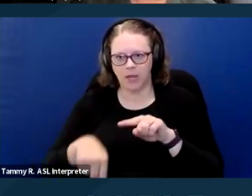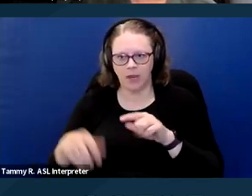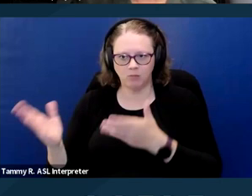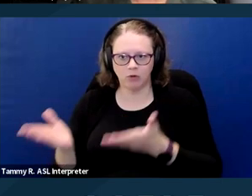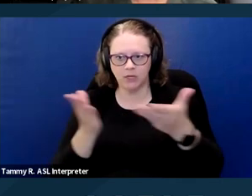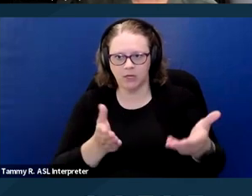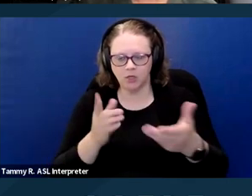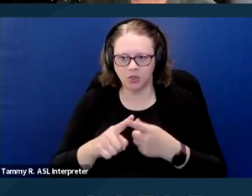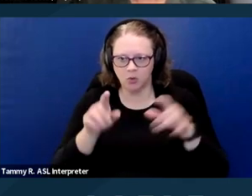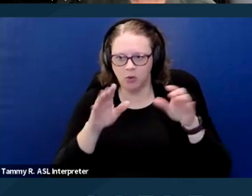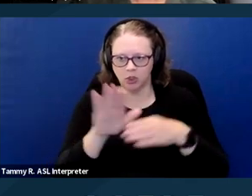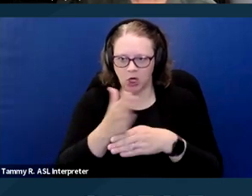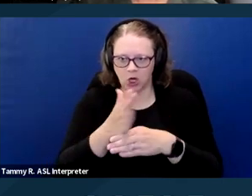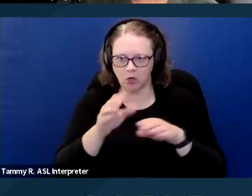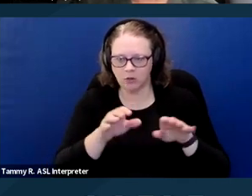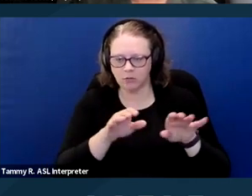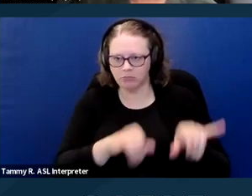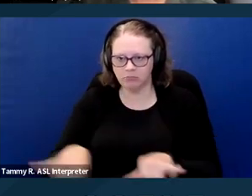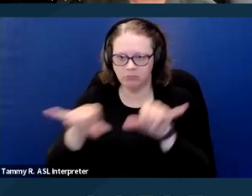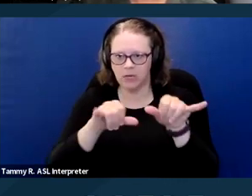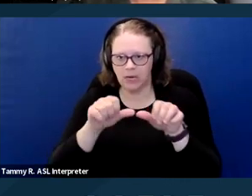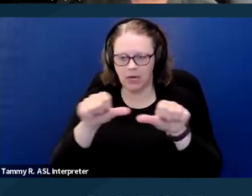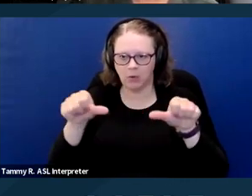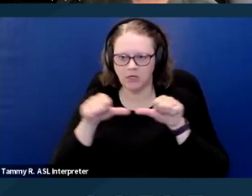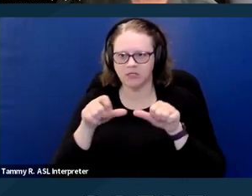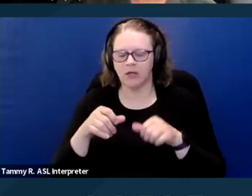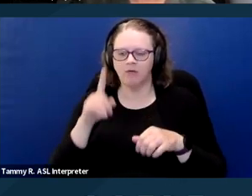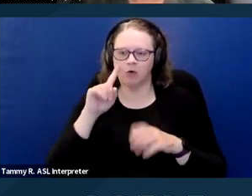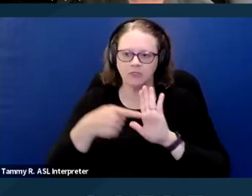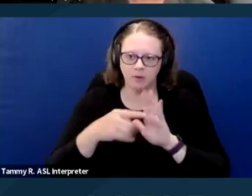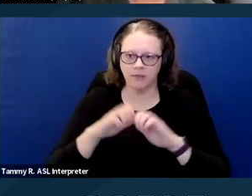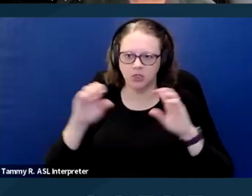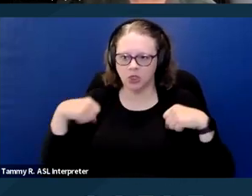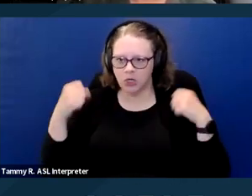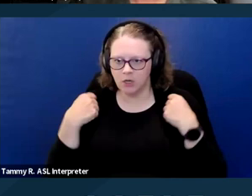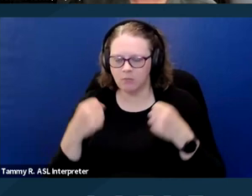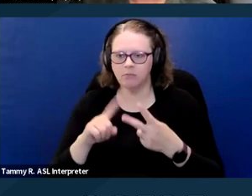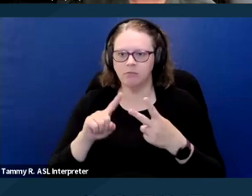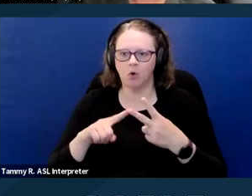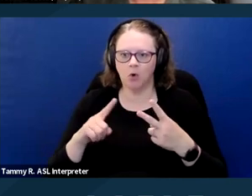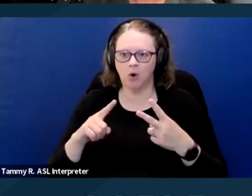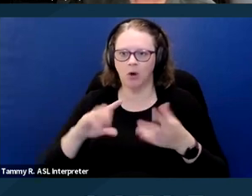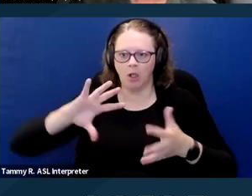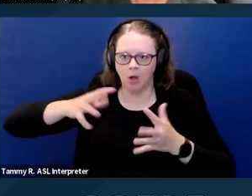They can't bring it into the gym that's on site or the laundry room or in the pool area.